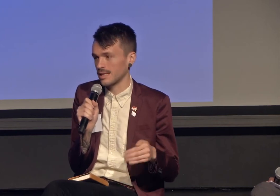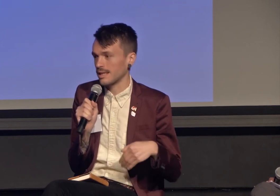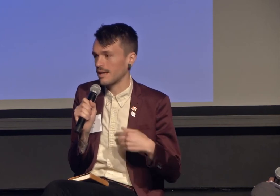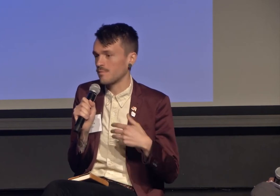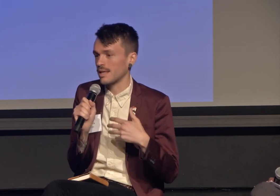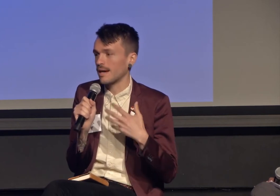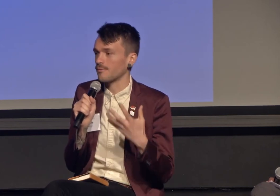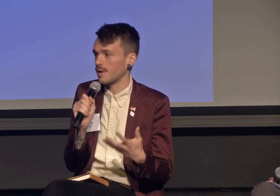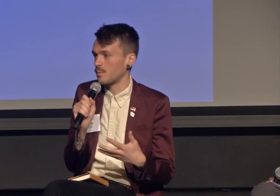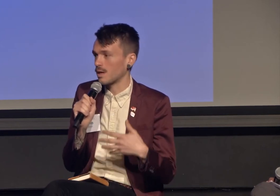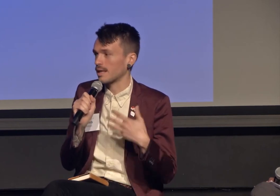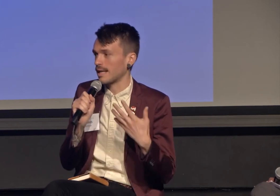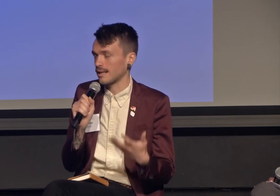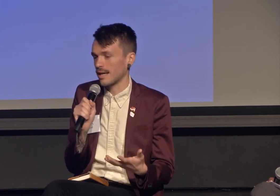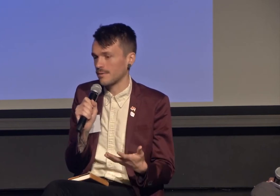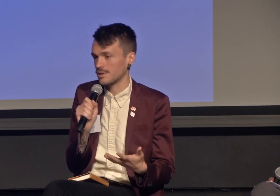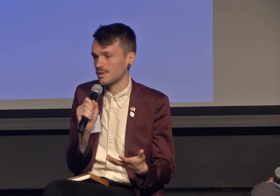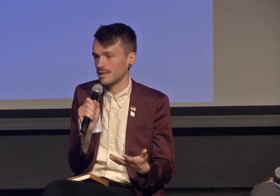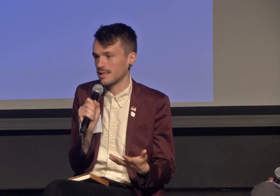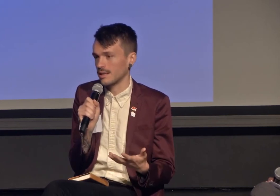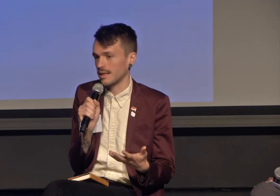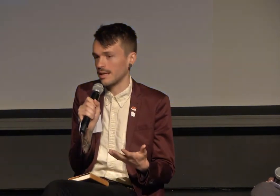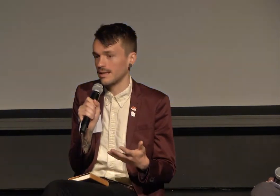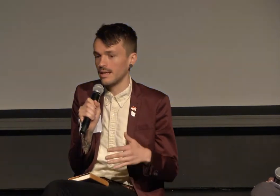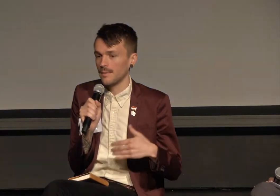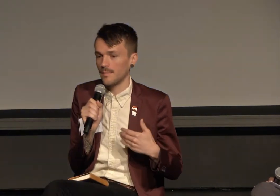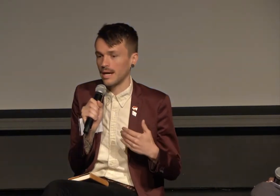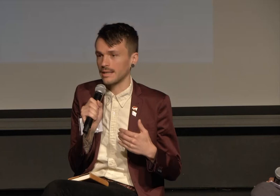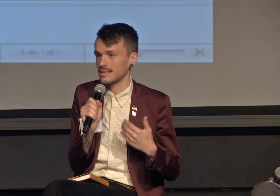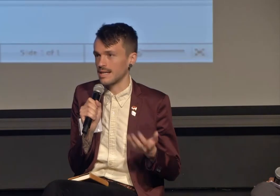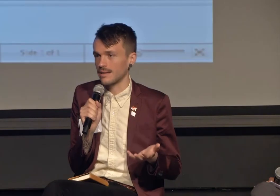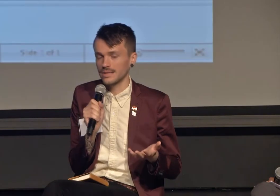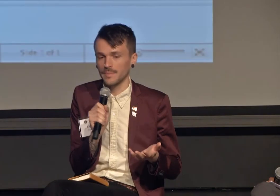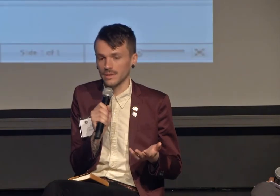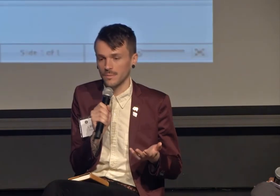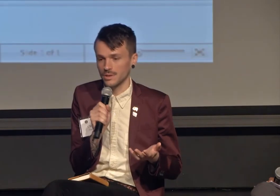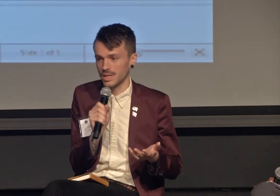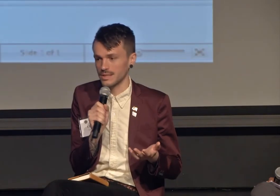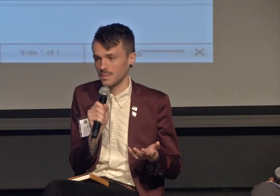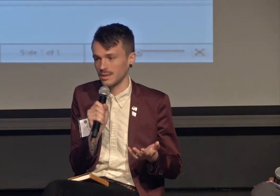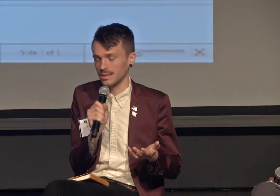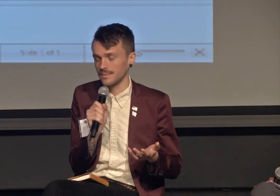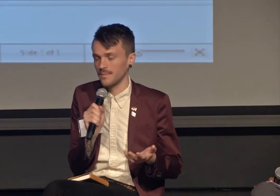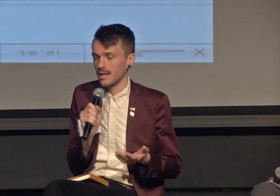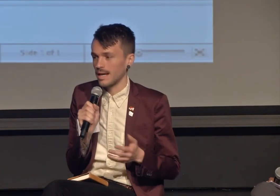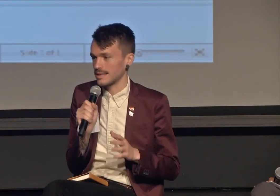and gave me that framework and language to articulate my desire to build a more just world.